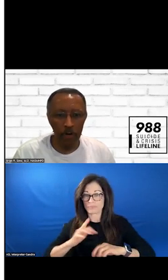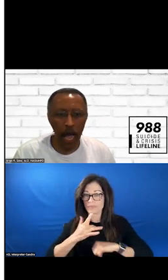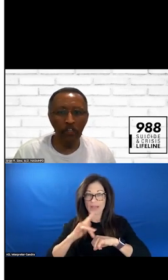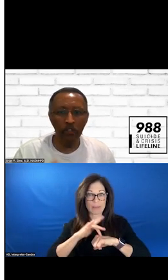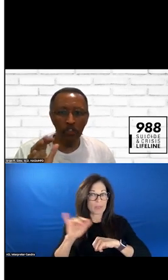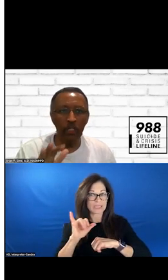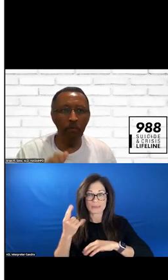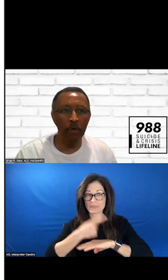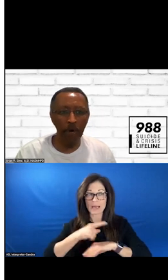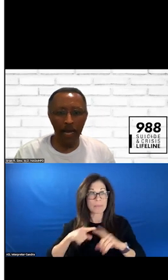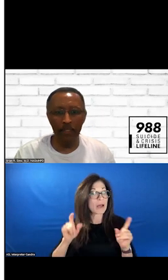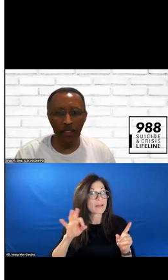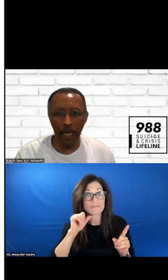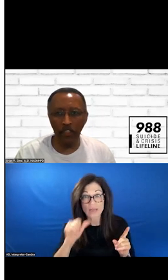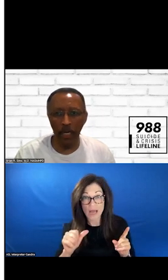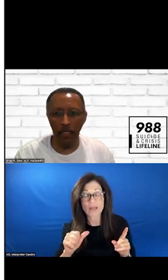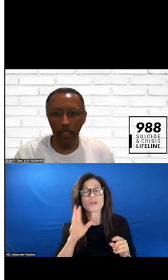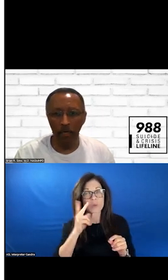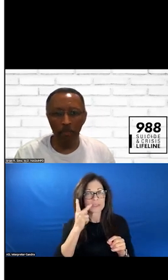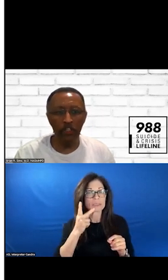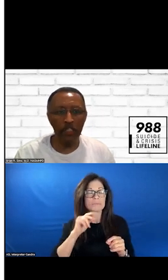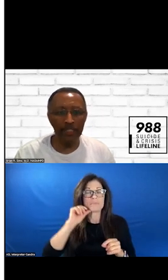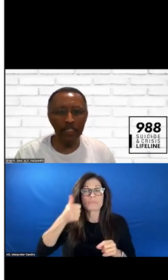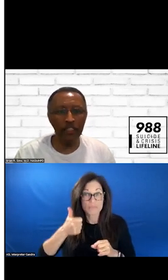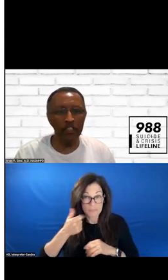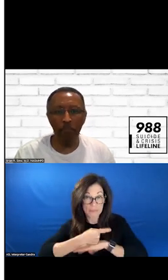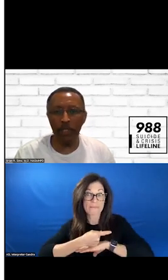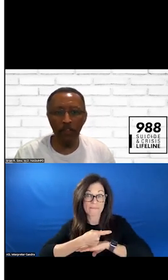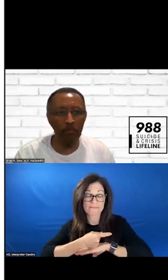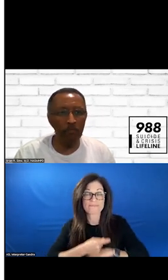IF NOT, YOU WILL SEE THEM BY THE NEXT DAY. YOU CAN SEE THAT THERE IS A PLETHERA OF